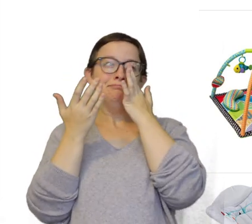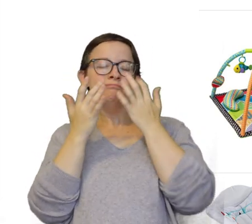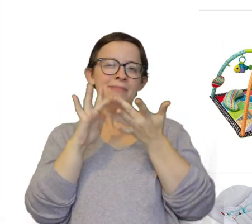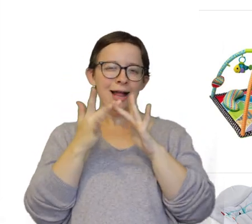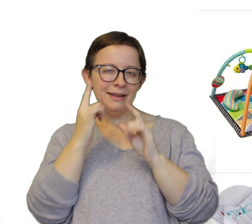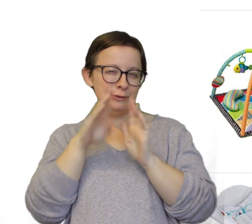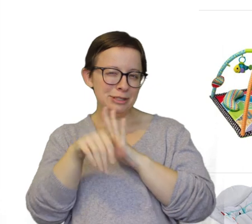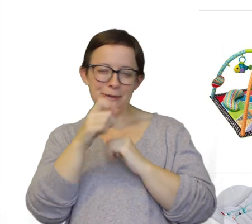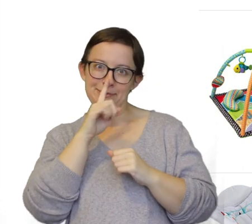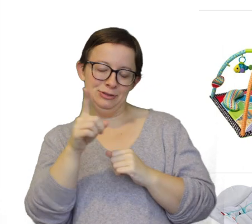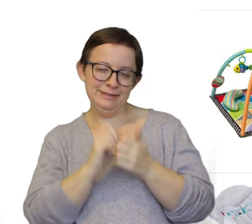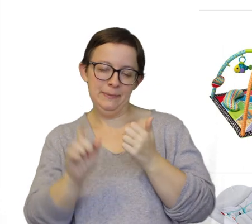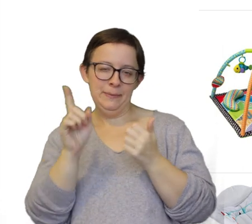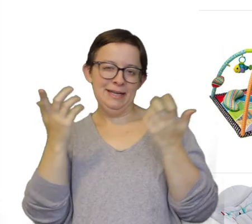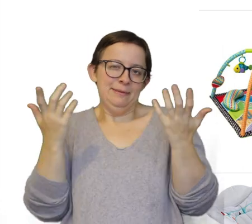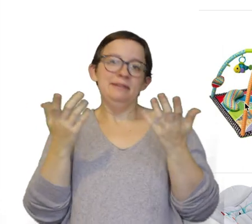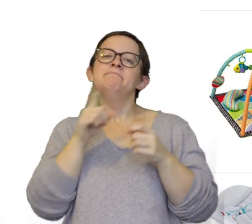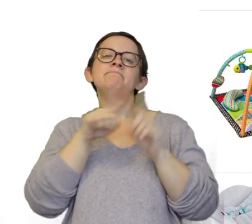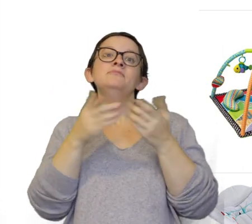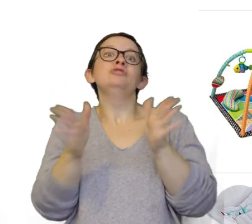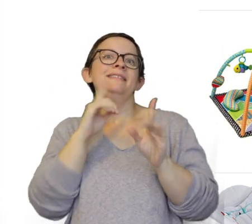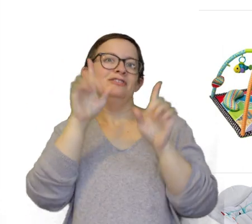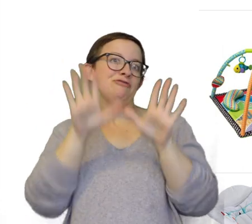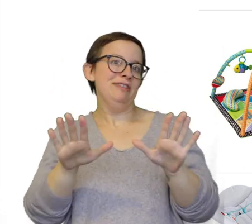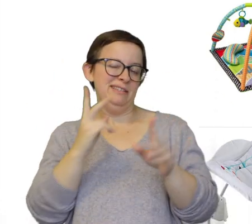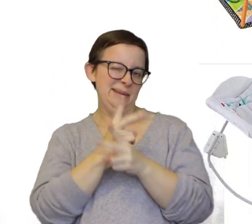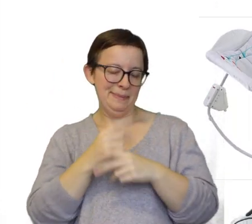probably for cheaper somewhere but these are really great. I would keep these.